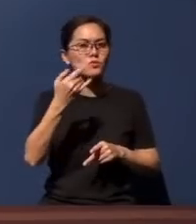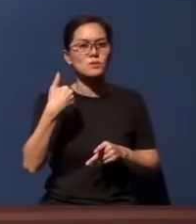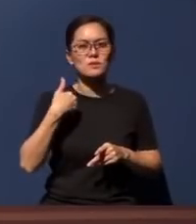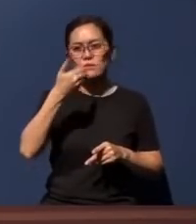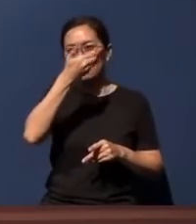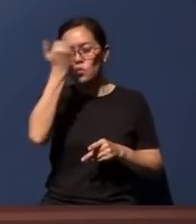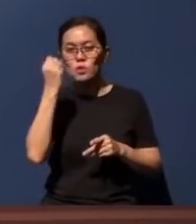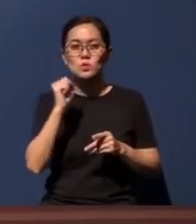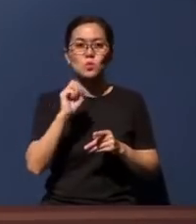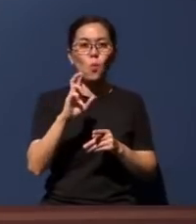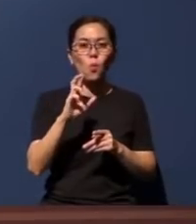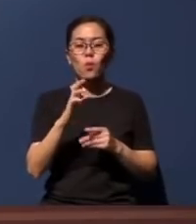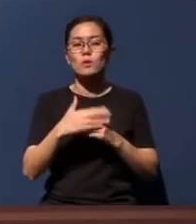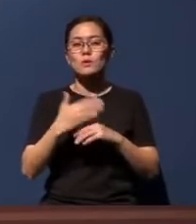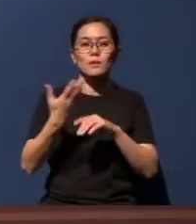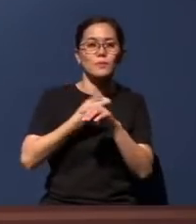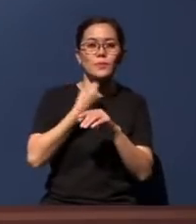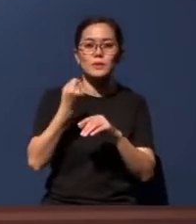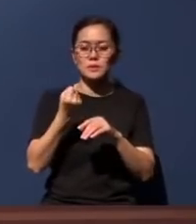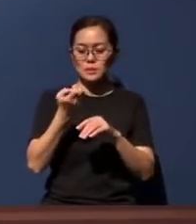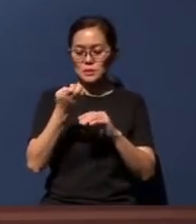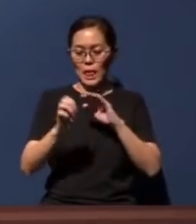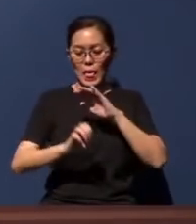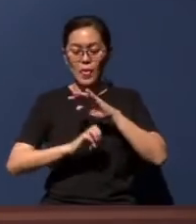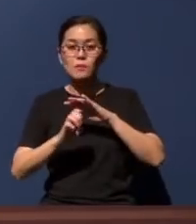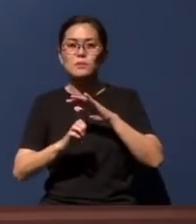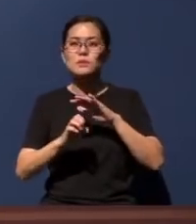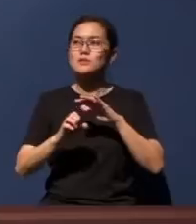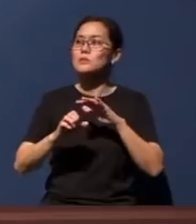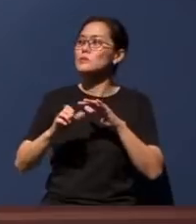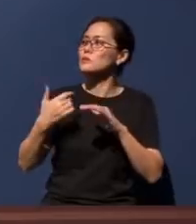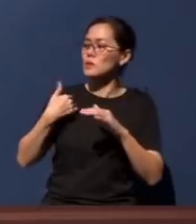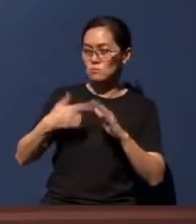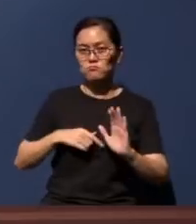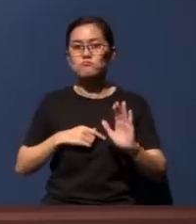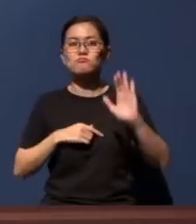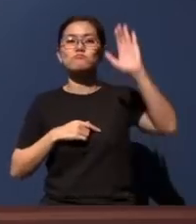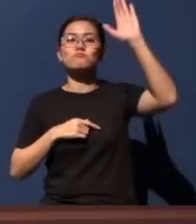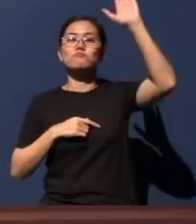missed the Communion elements, if you need one, you just put up your hands and we'll make sure